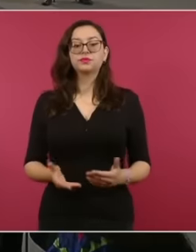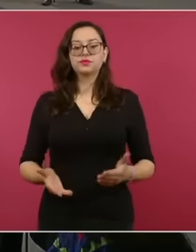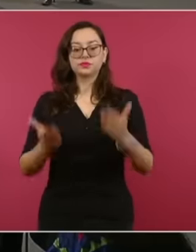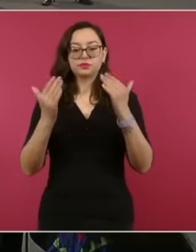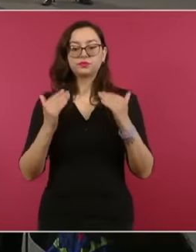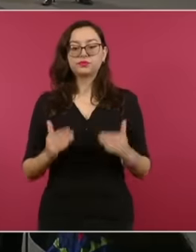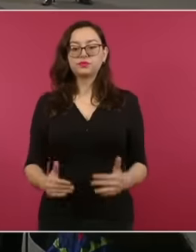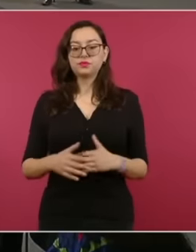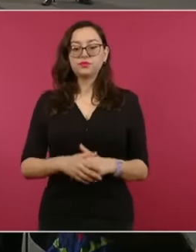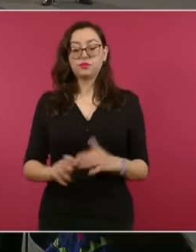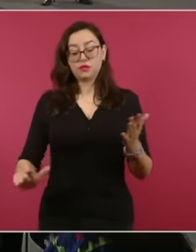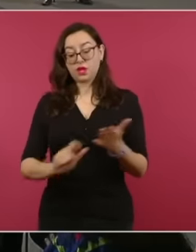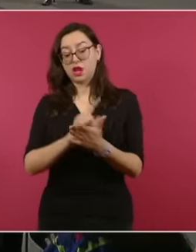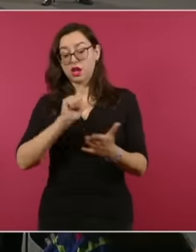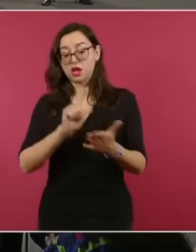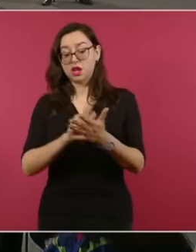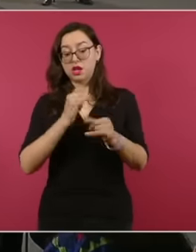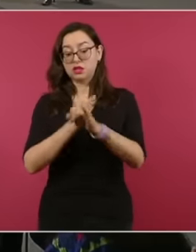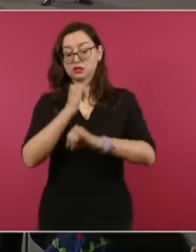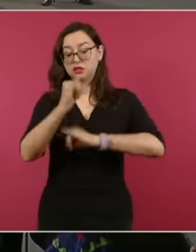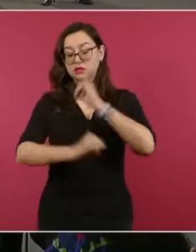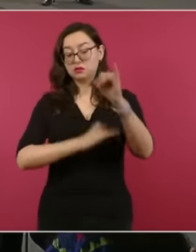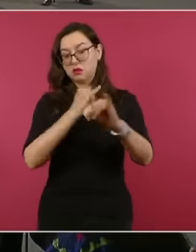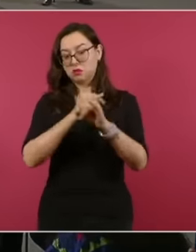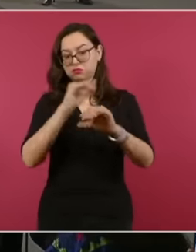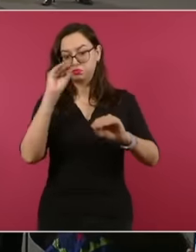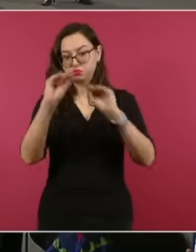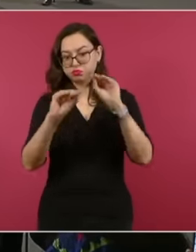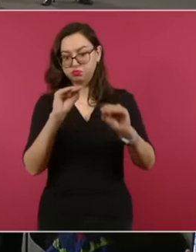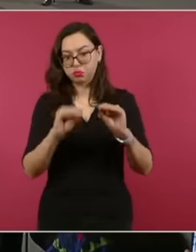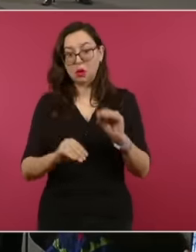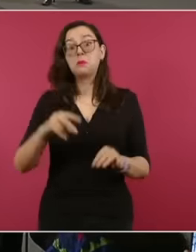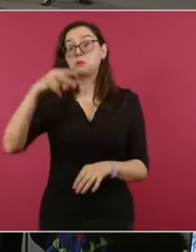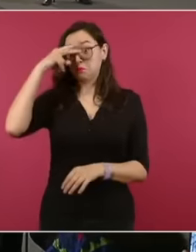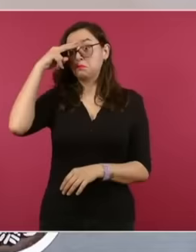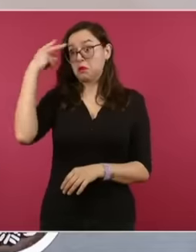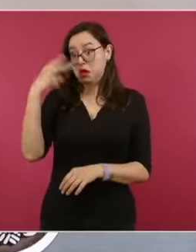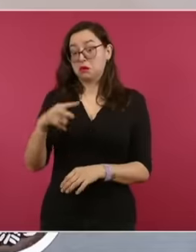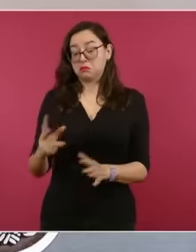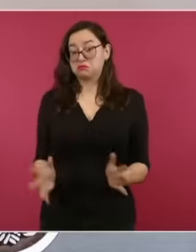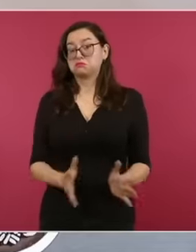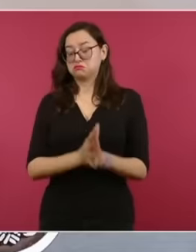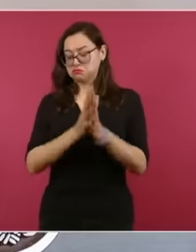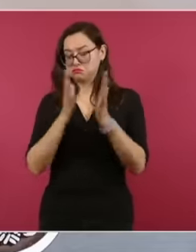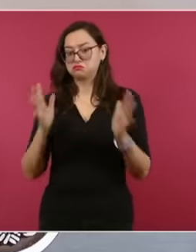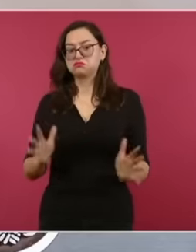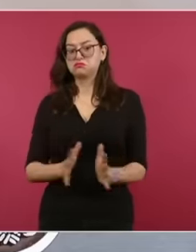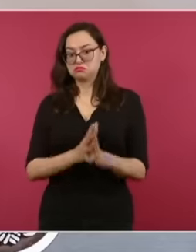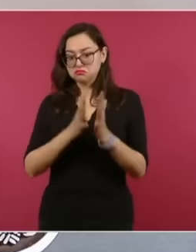that is what bases our presentation and really the tools of